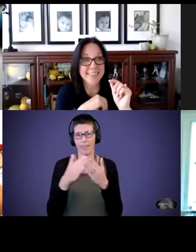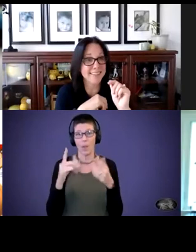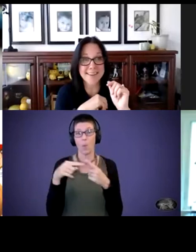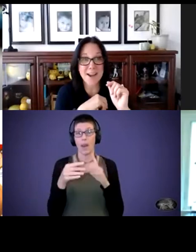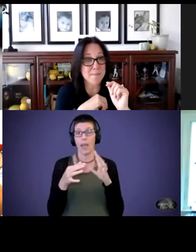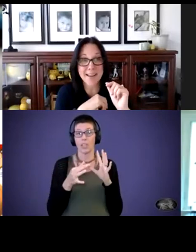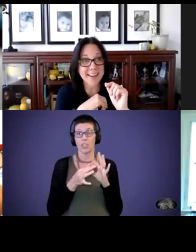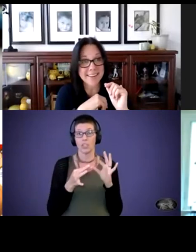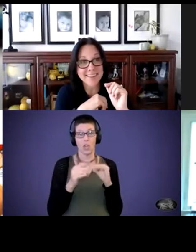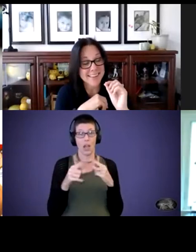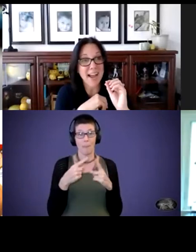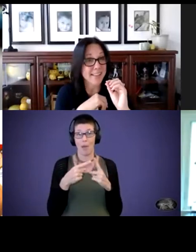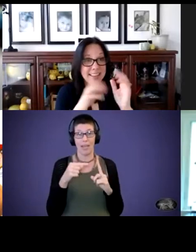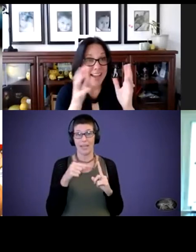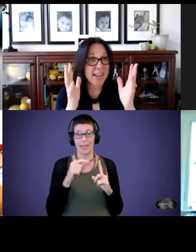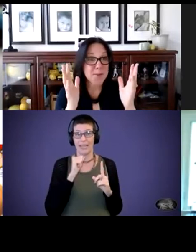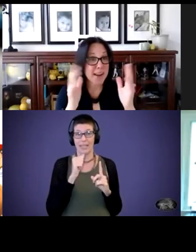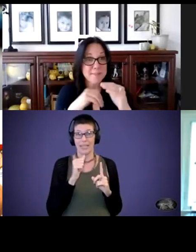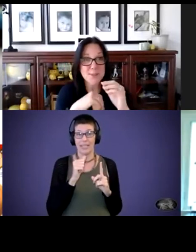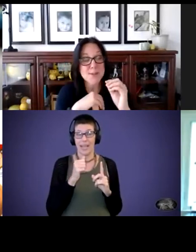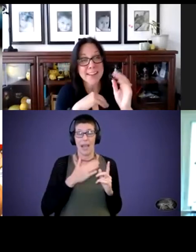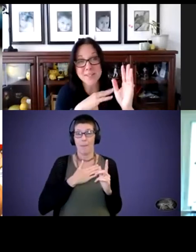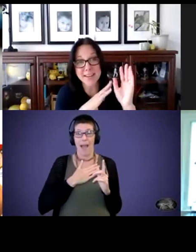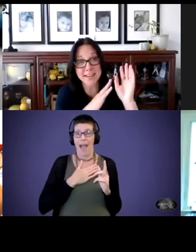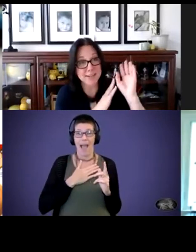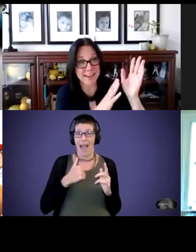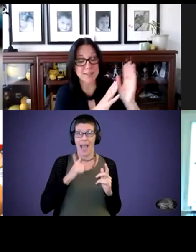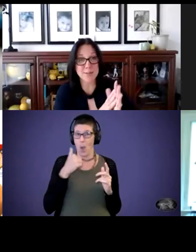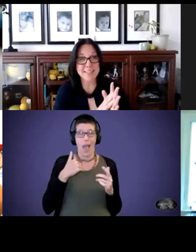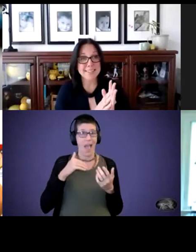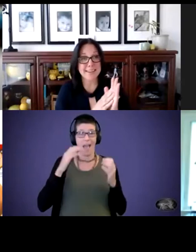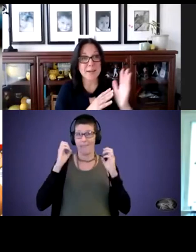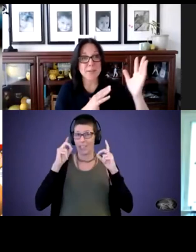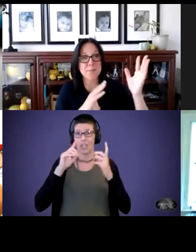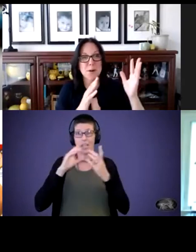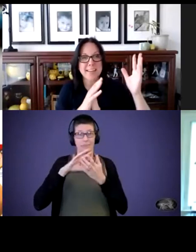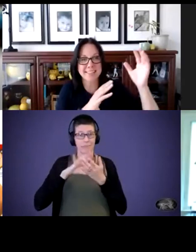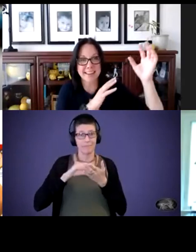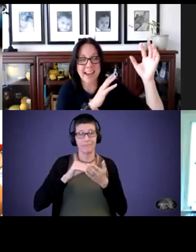It's not my, I don't have schooling education expertise in it. It was more or less saying, how